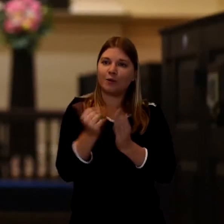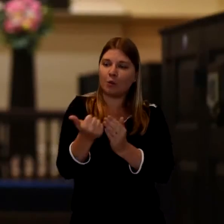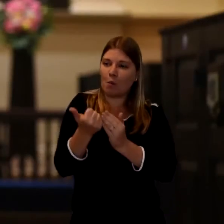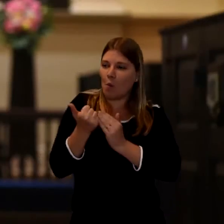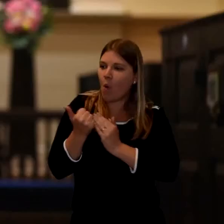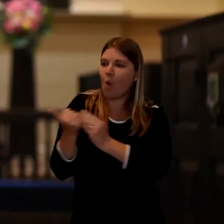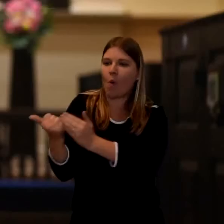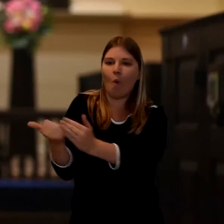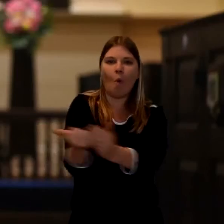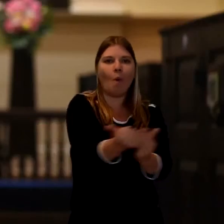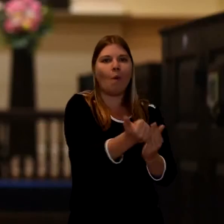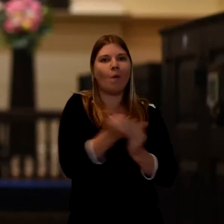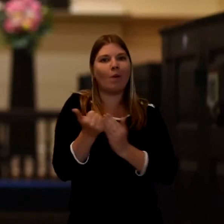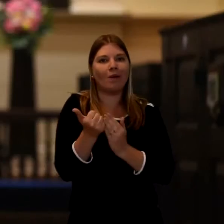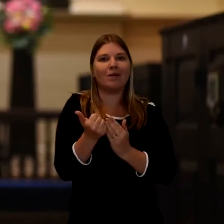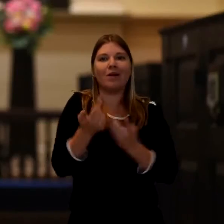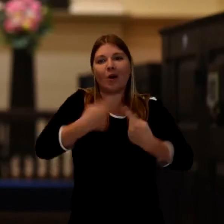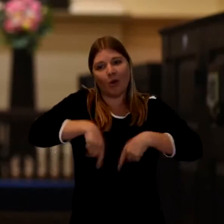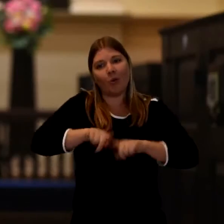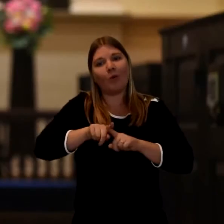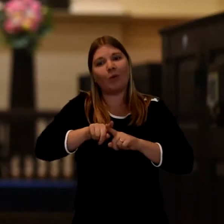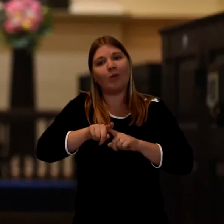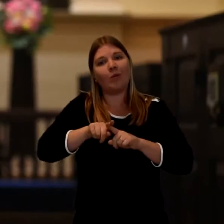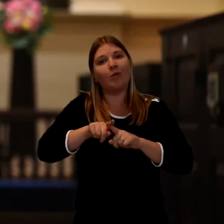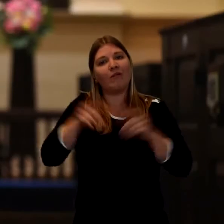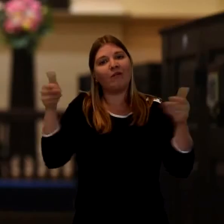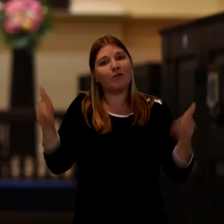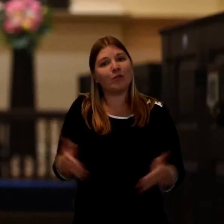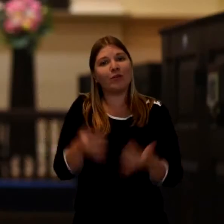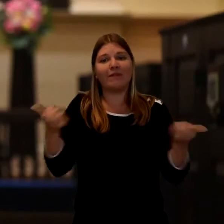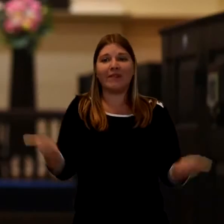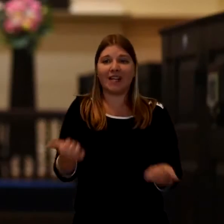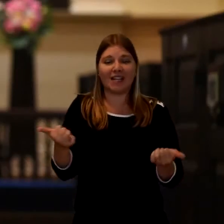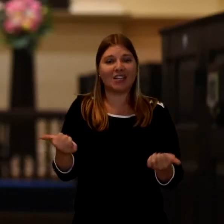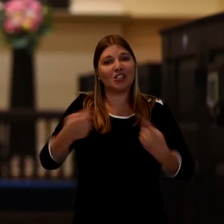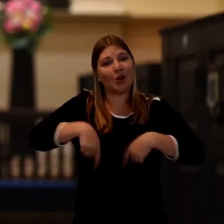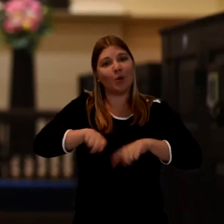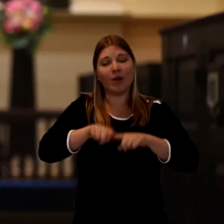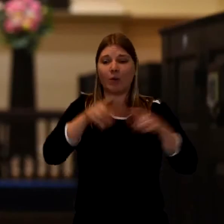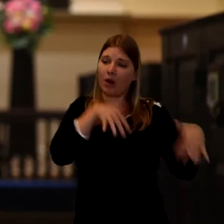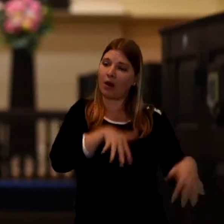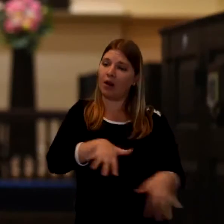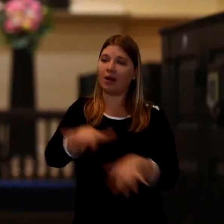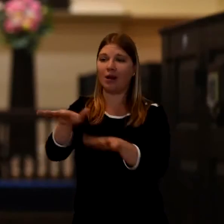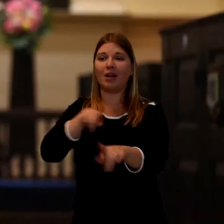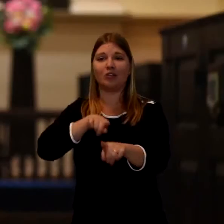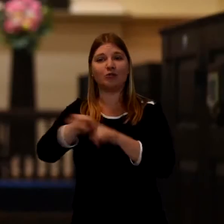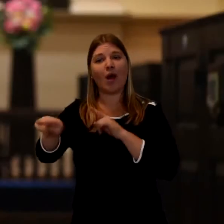Praying that we will go from this place, living life the best we could, living life in god's light.